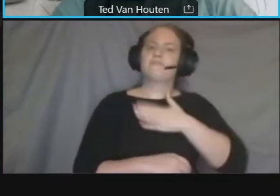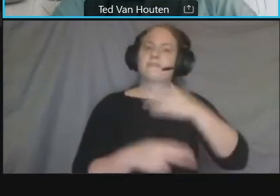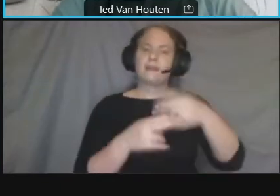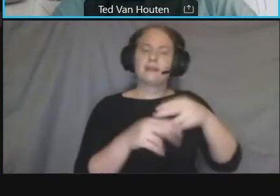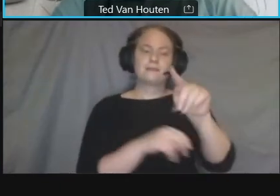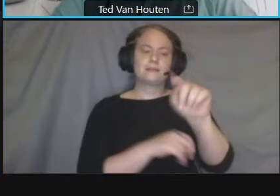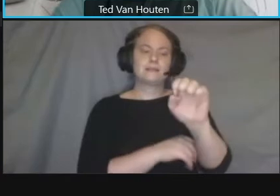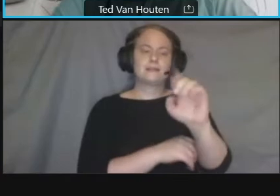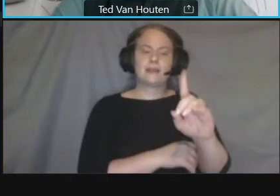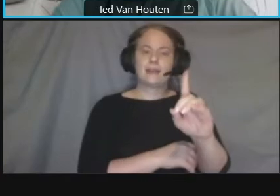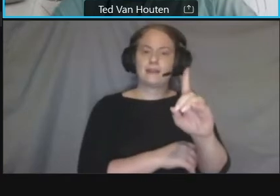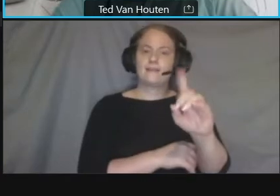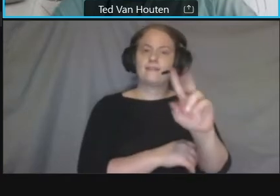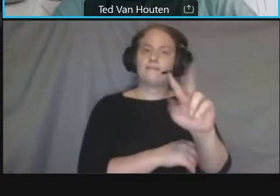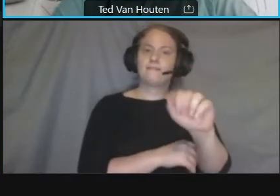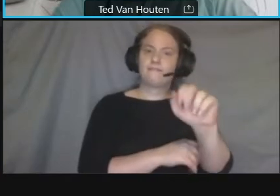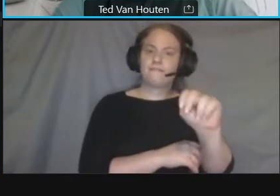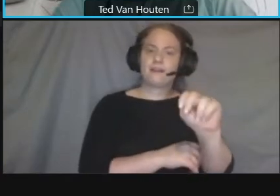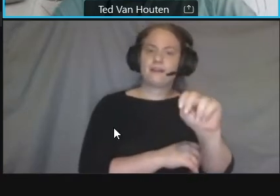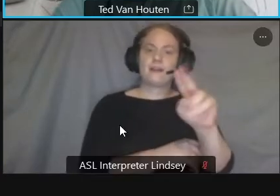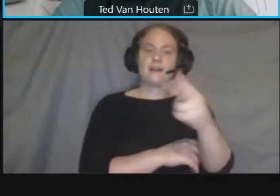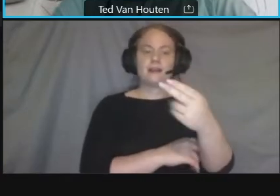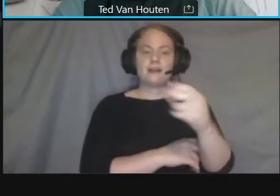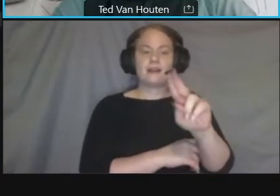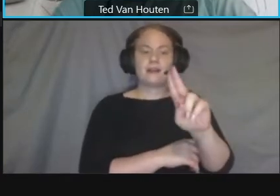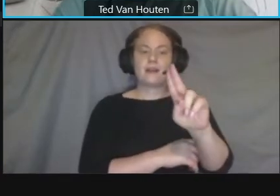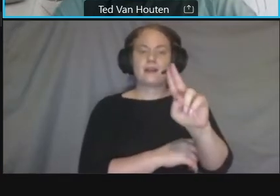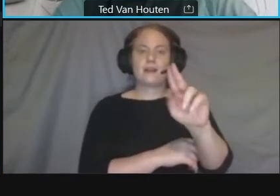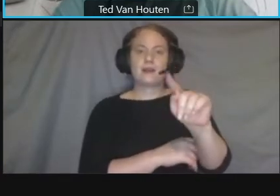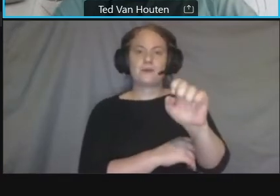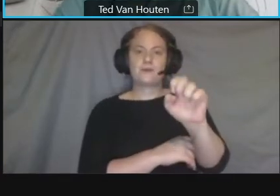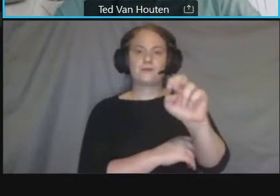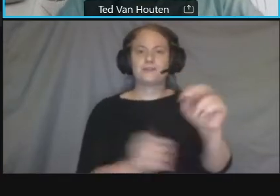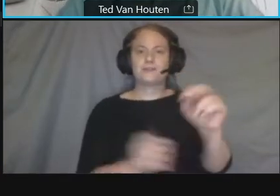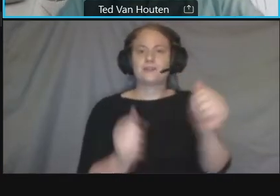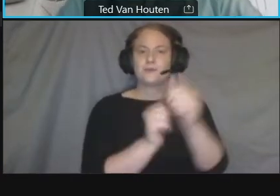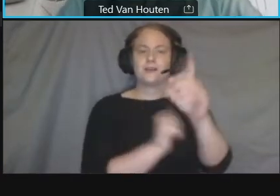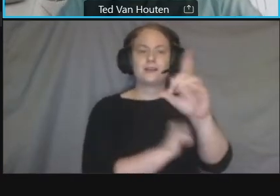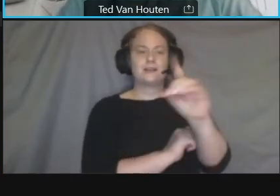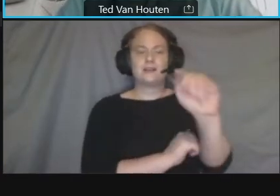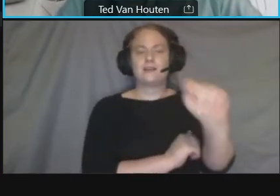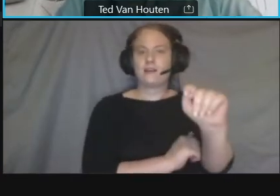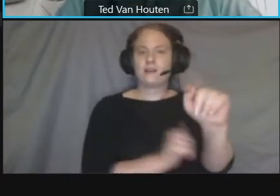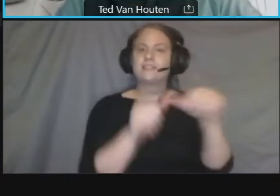i'm in the planning sustainability division of ddot and i'm the project manager for the